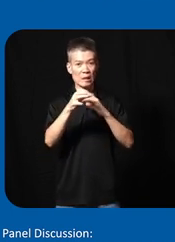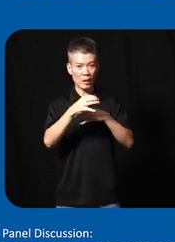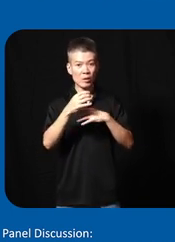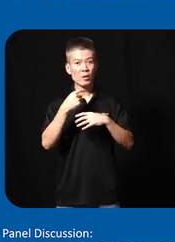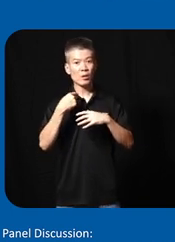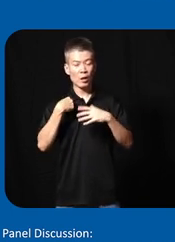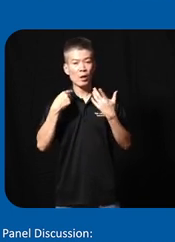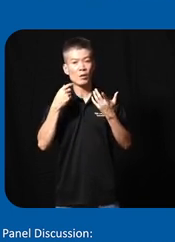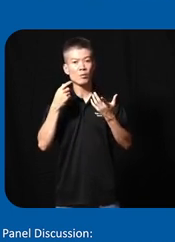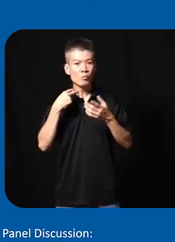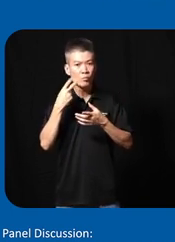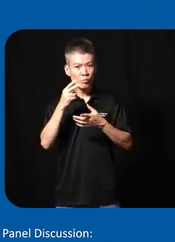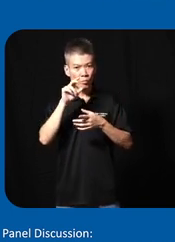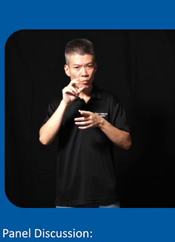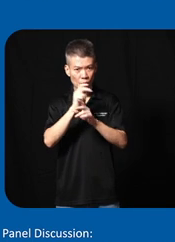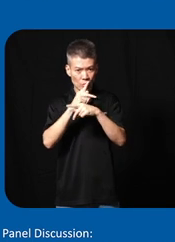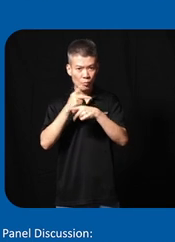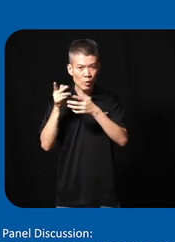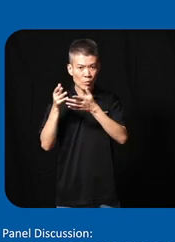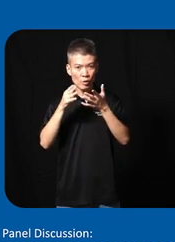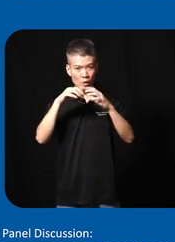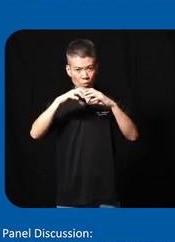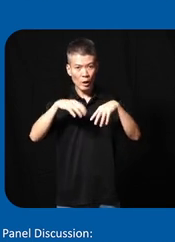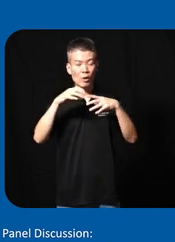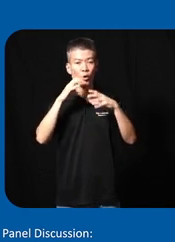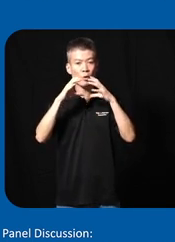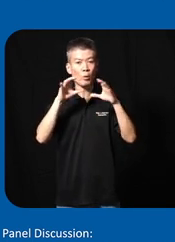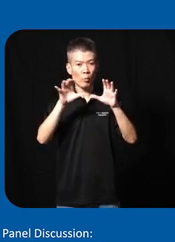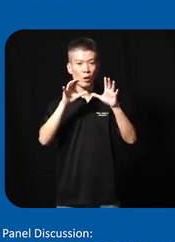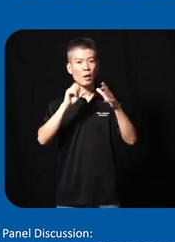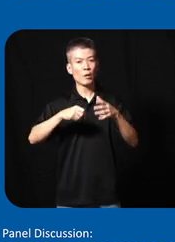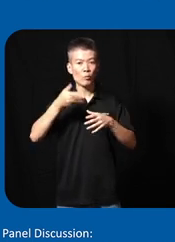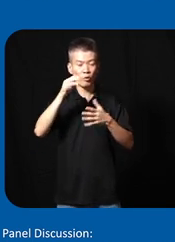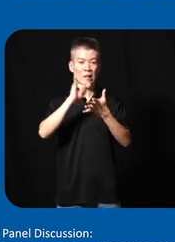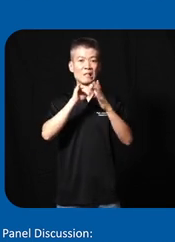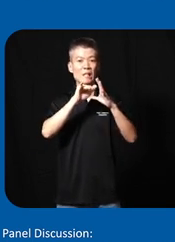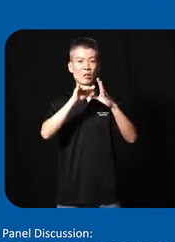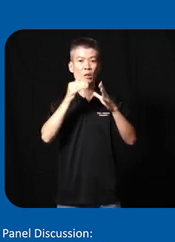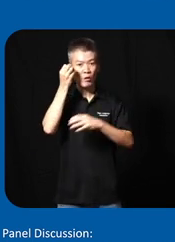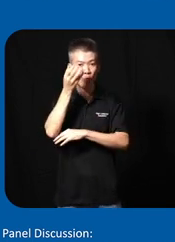our seeo the product can break down communication barriers areas and provide accessible information